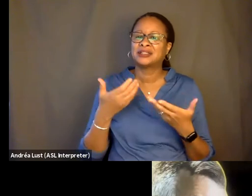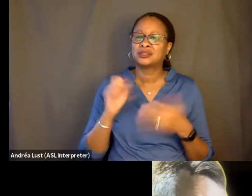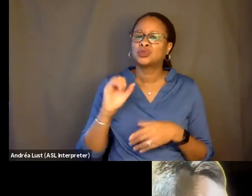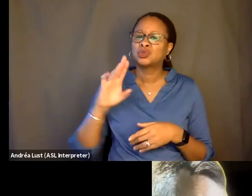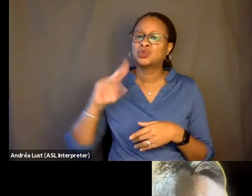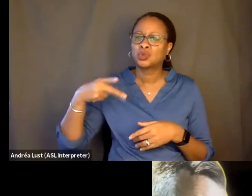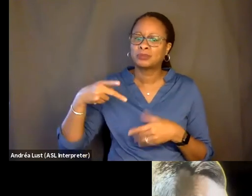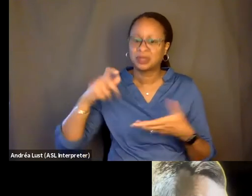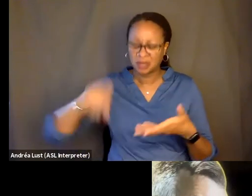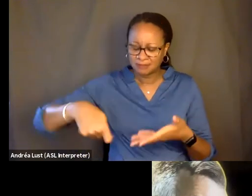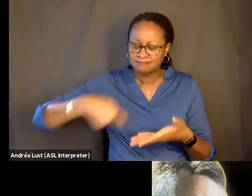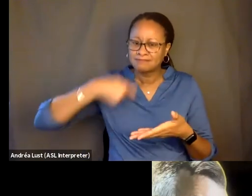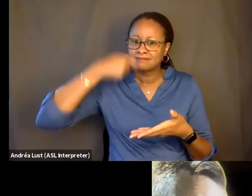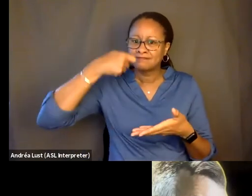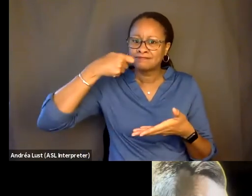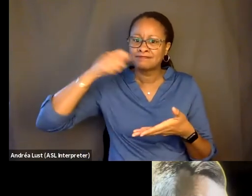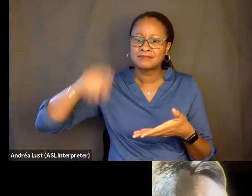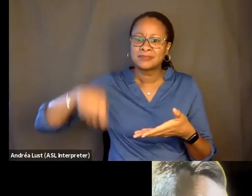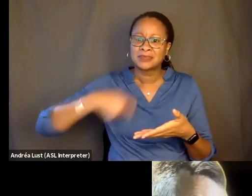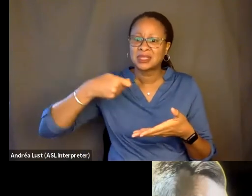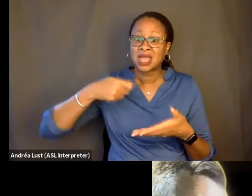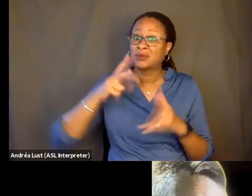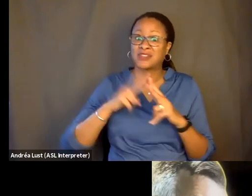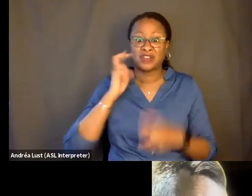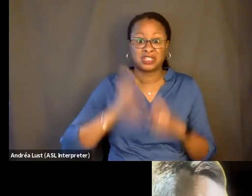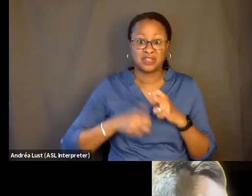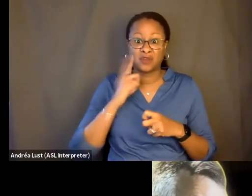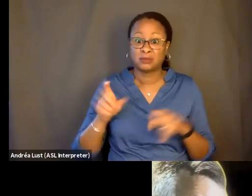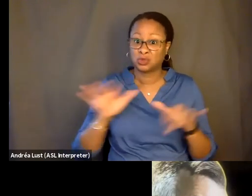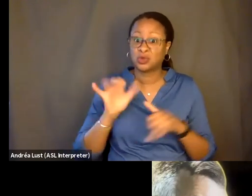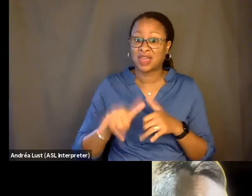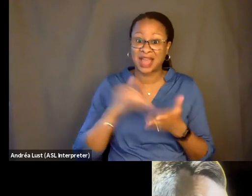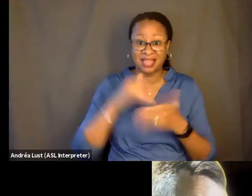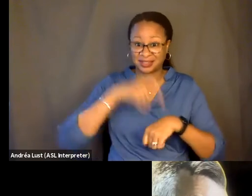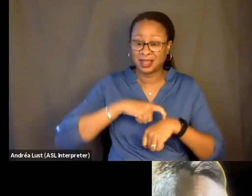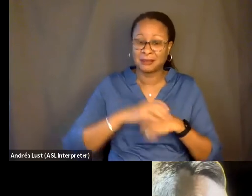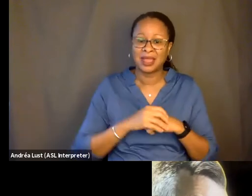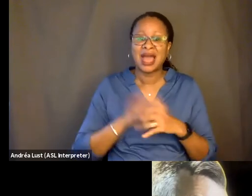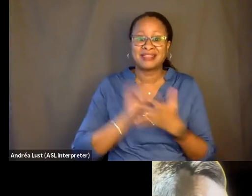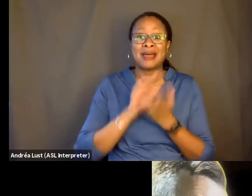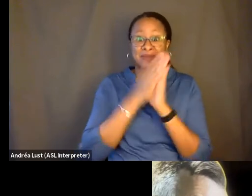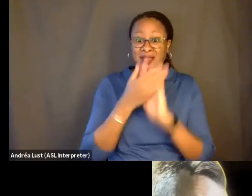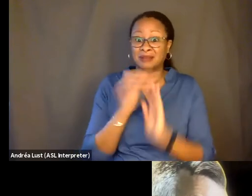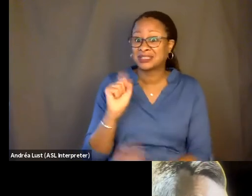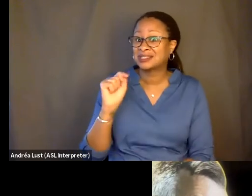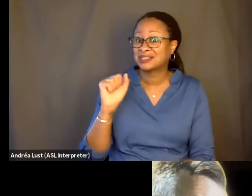And that was actually really hard for him to do that stunt. Like, that becomes a stunt when you have dementia.